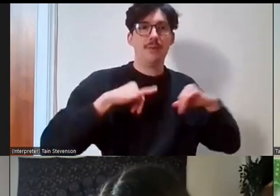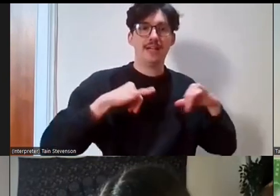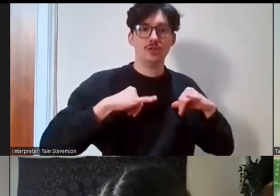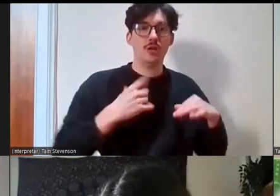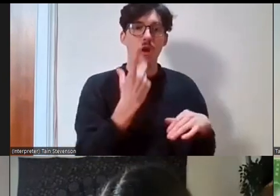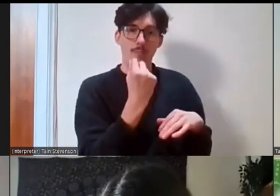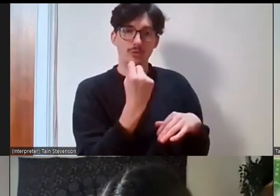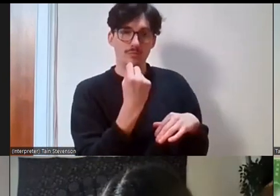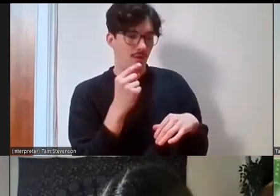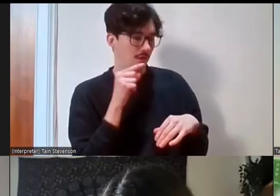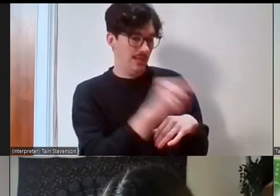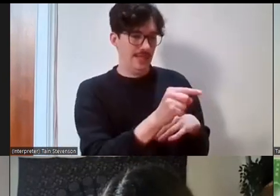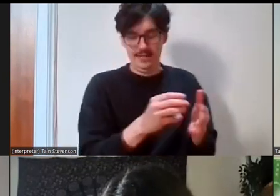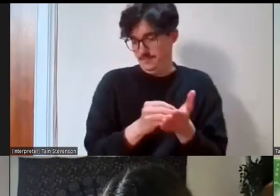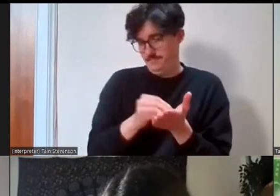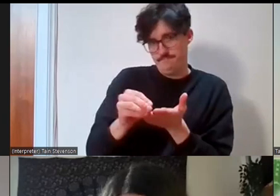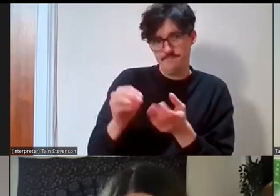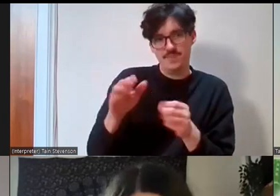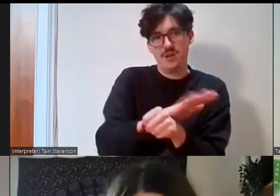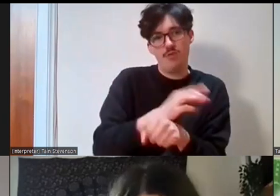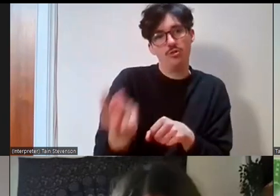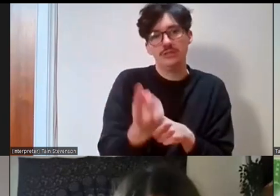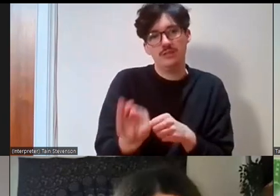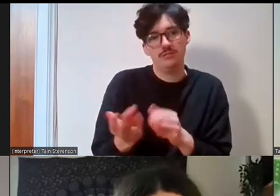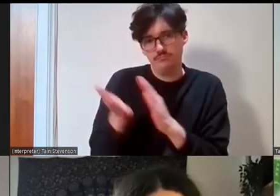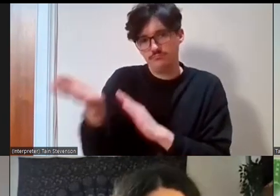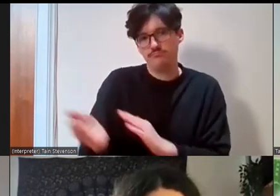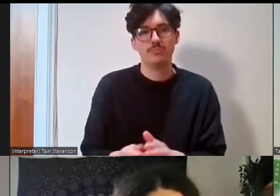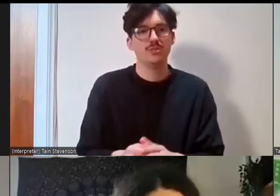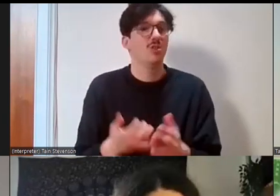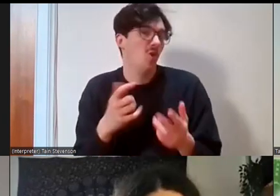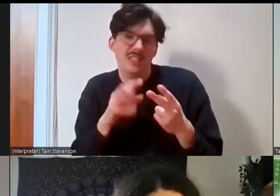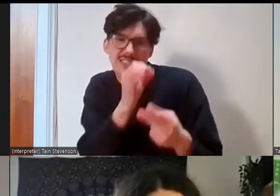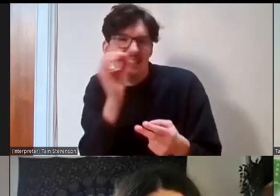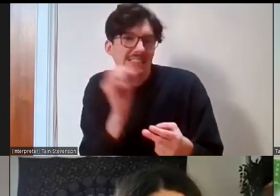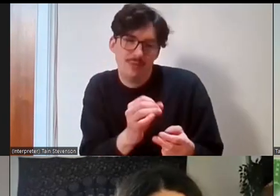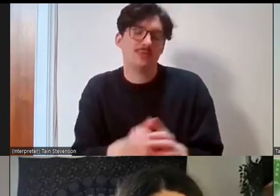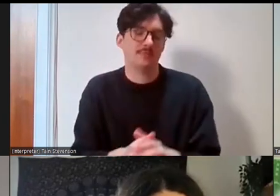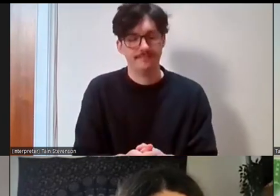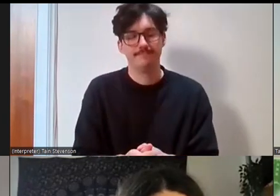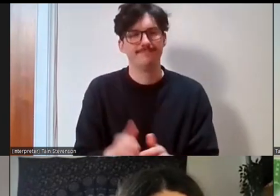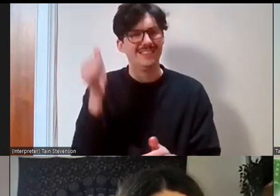themselves and pay for it or, you know, discounts or what have you. I know it's not always easy to